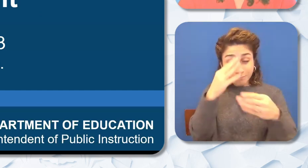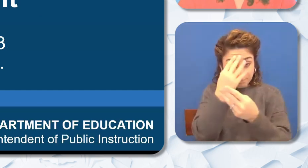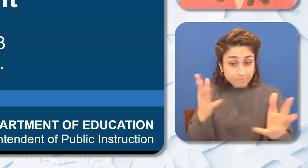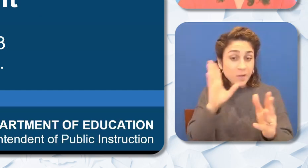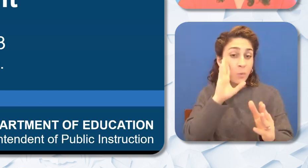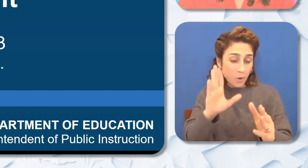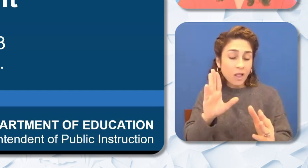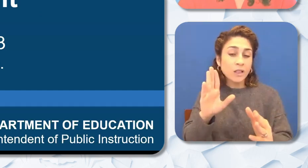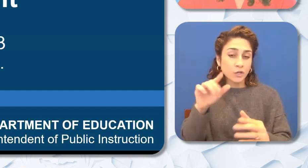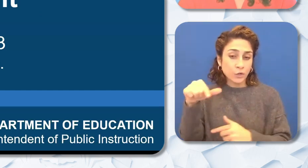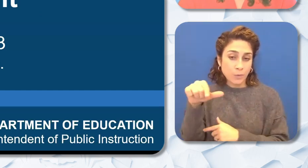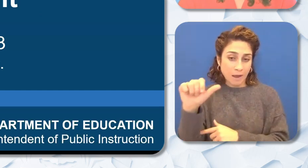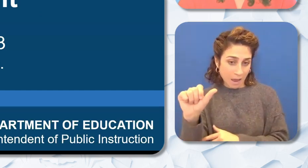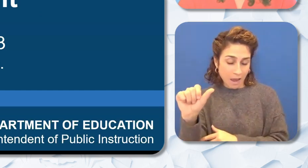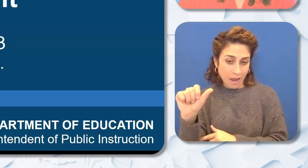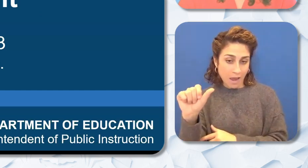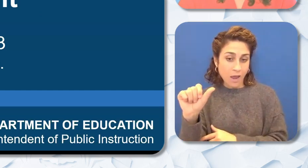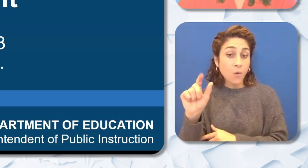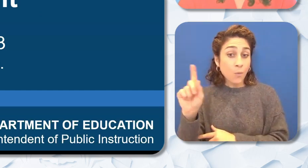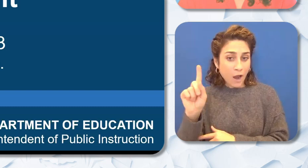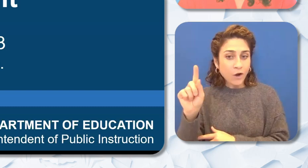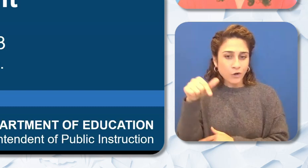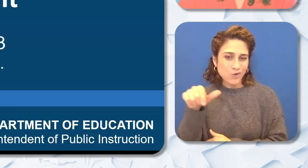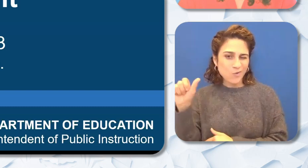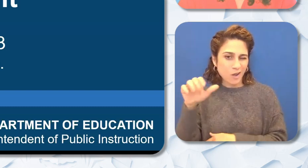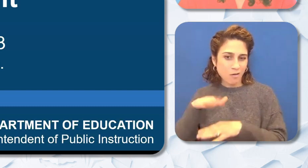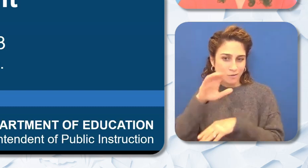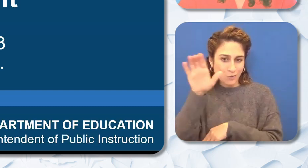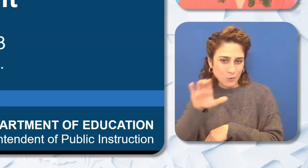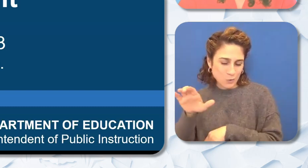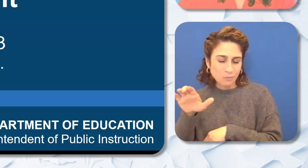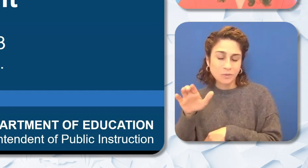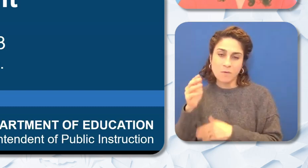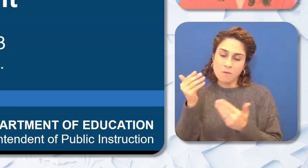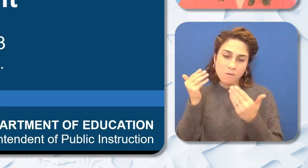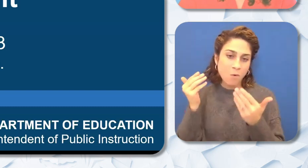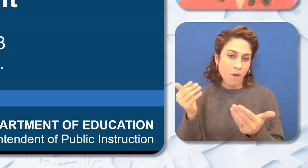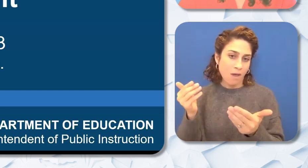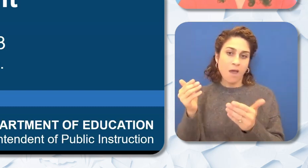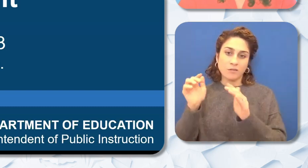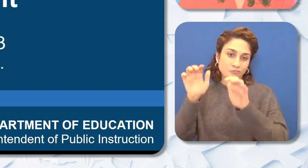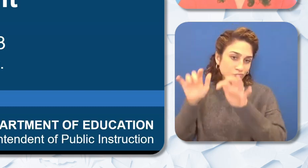and answer in the Q and A feature so please feel free to communicate with us there and